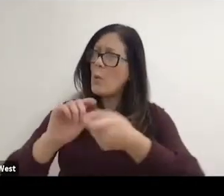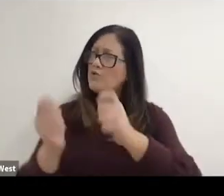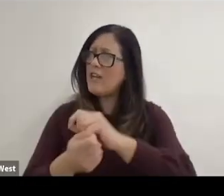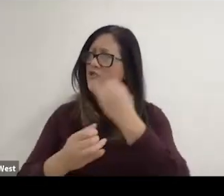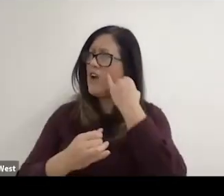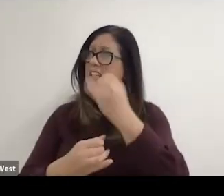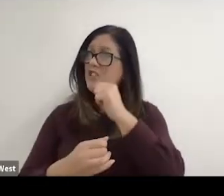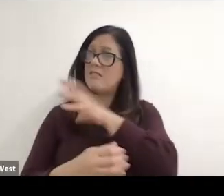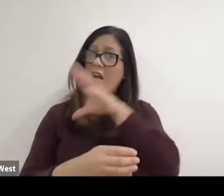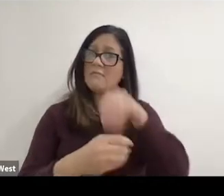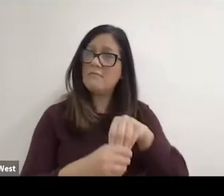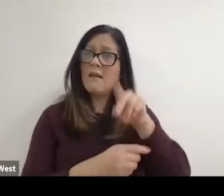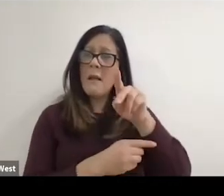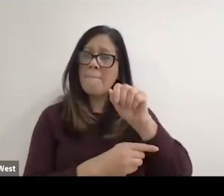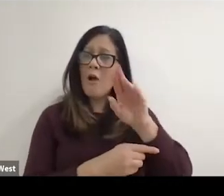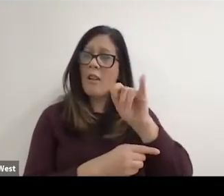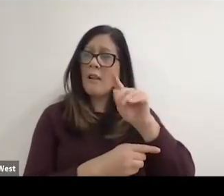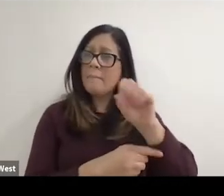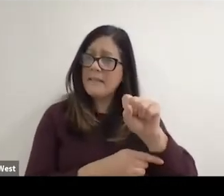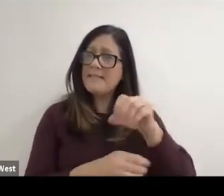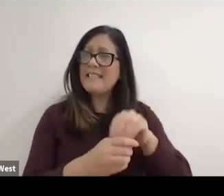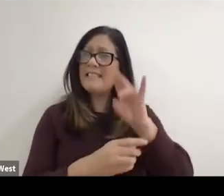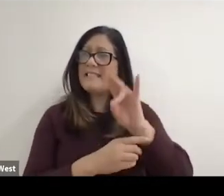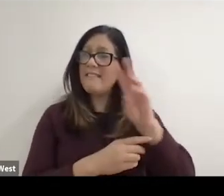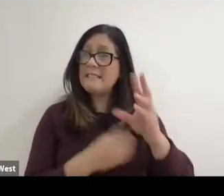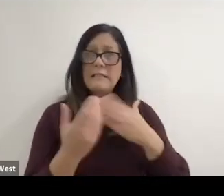Paralympics in 76, even though I'd already been picked for the team, you know.